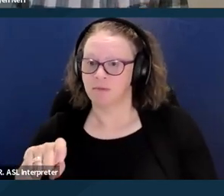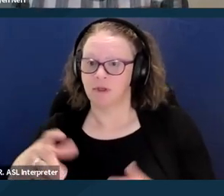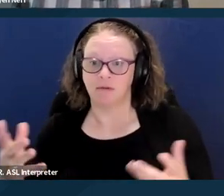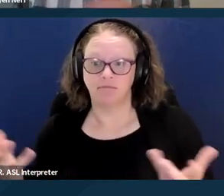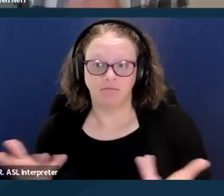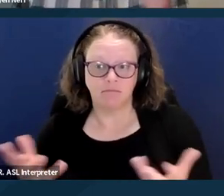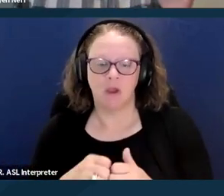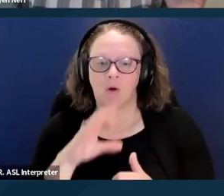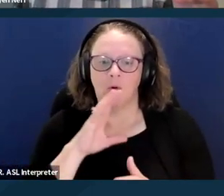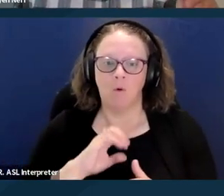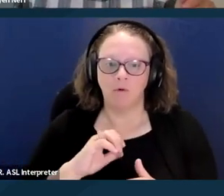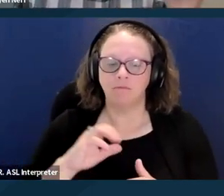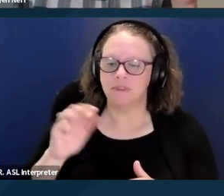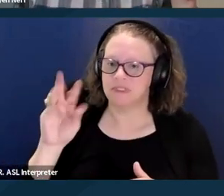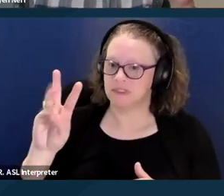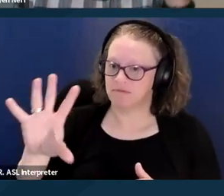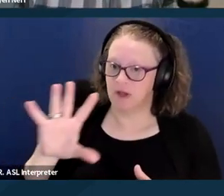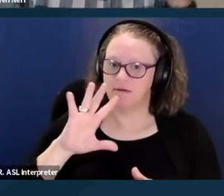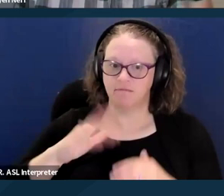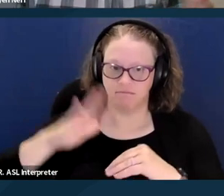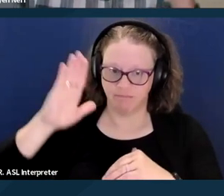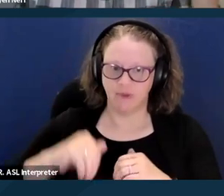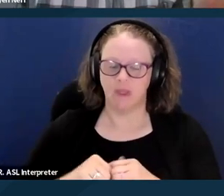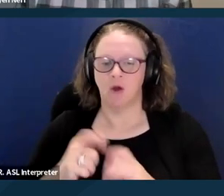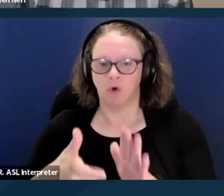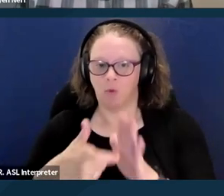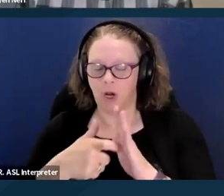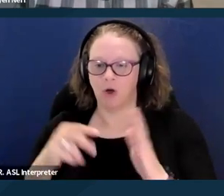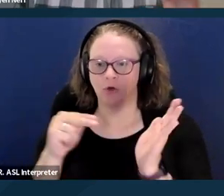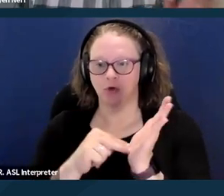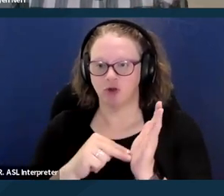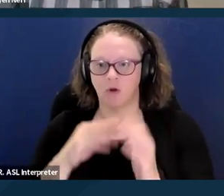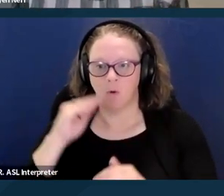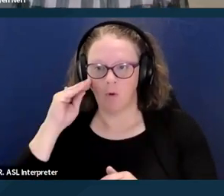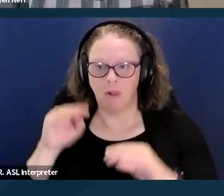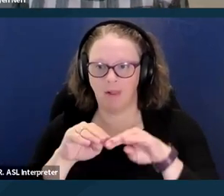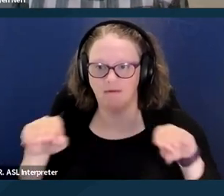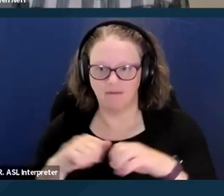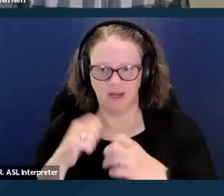require a nursing level, a nursing facility level of care, be Medi-Cal eligible,